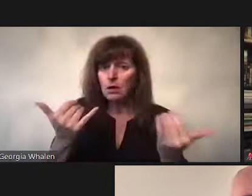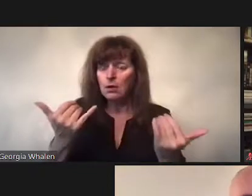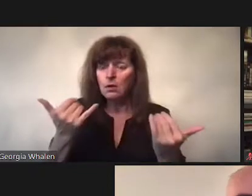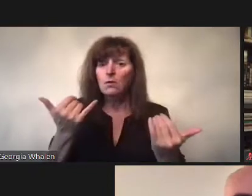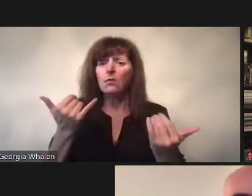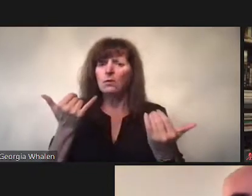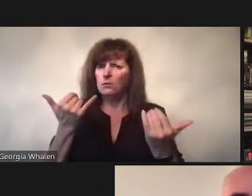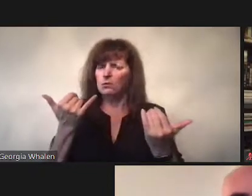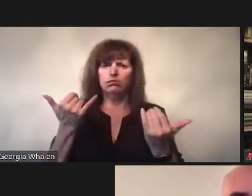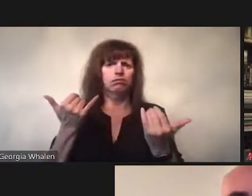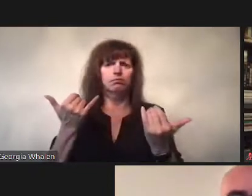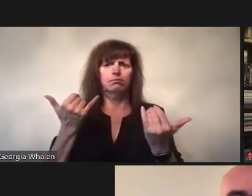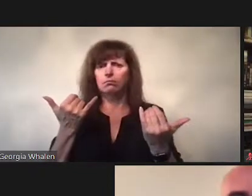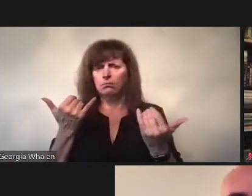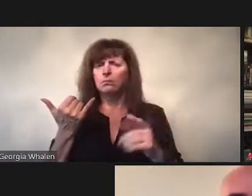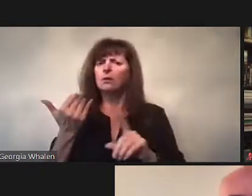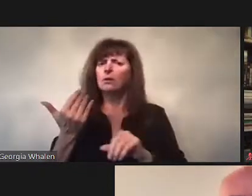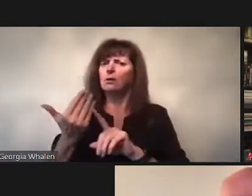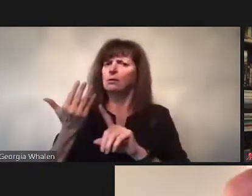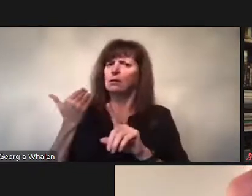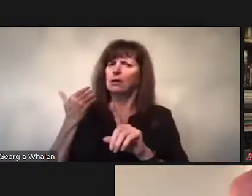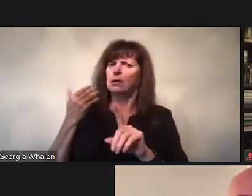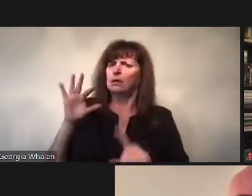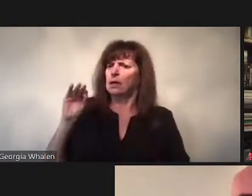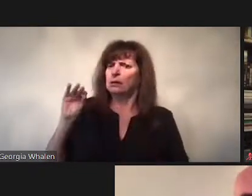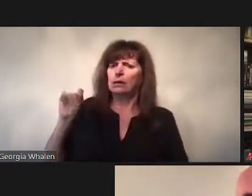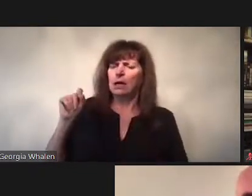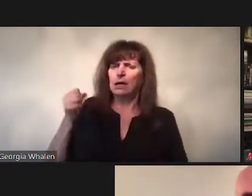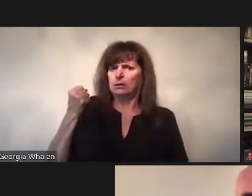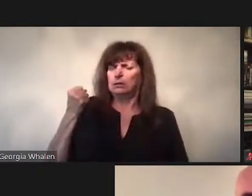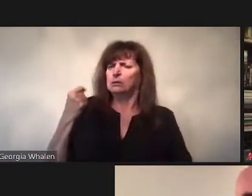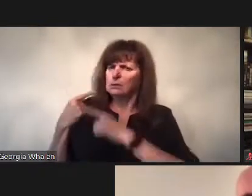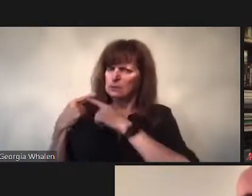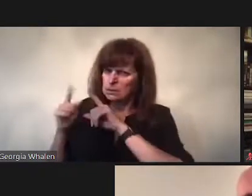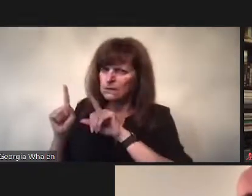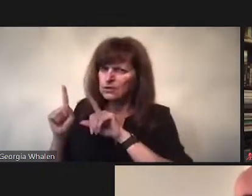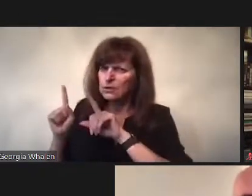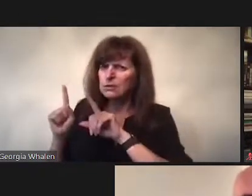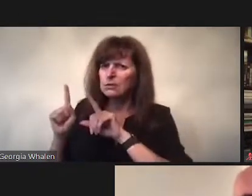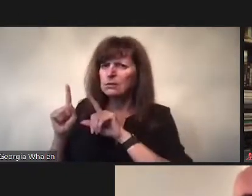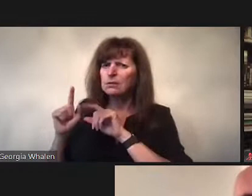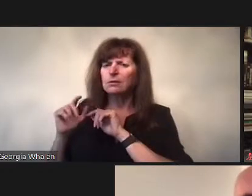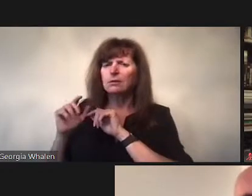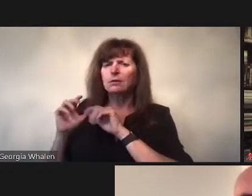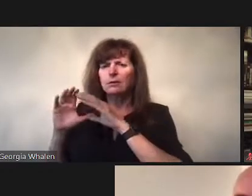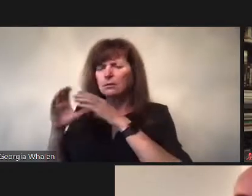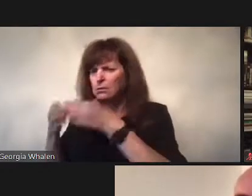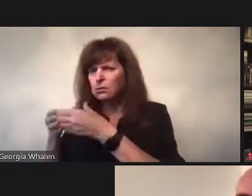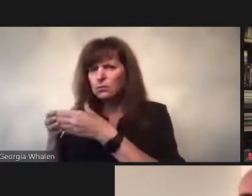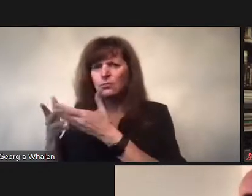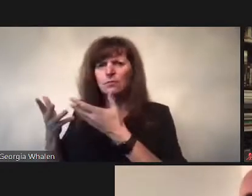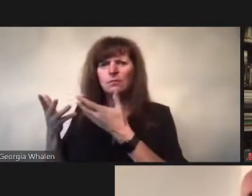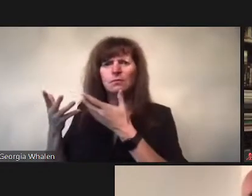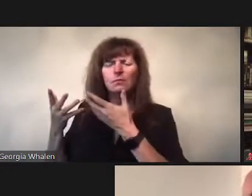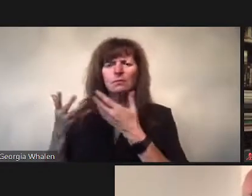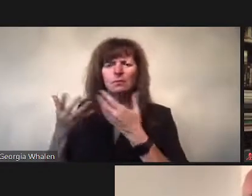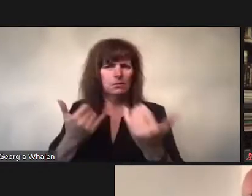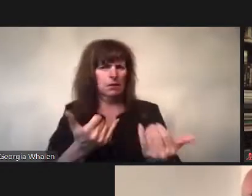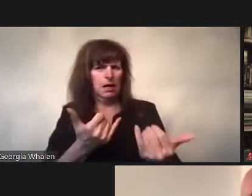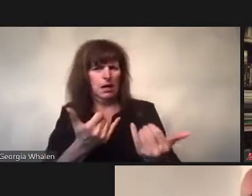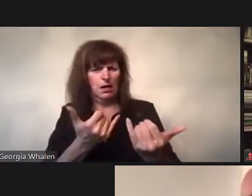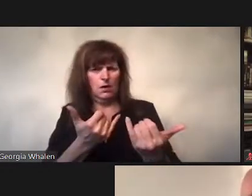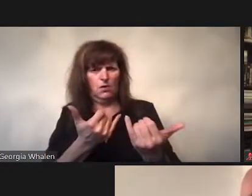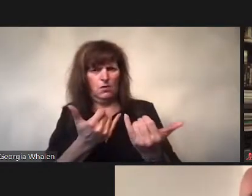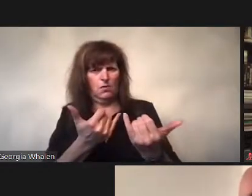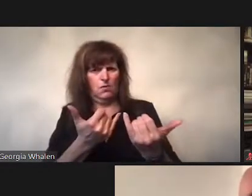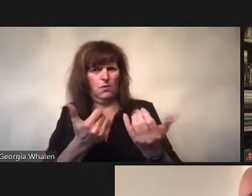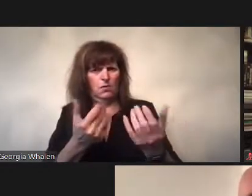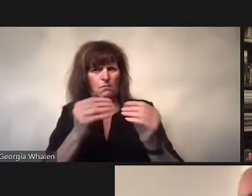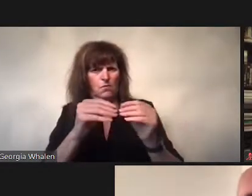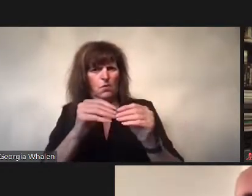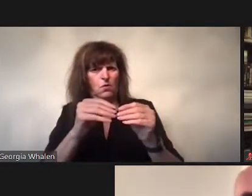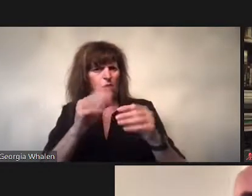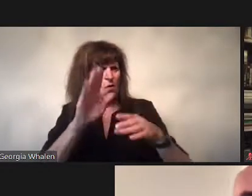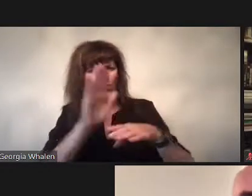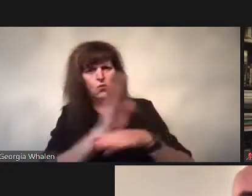My interest, I’m interested in how the role fo sexuality becomes downplayed or effaced